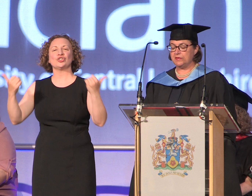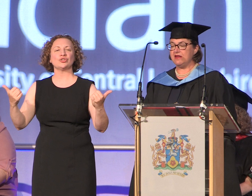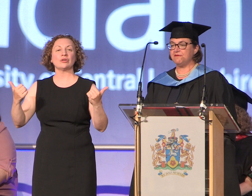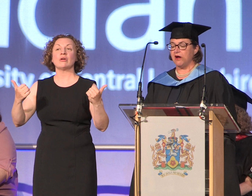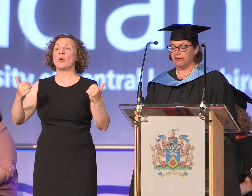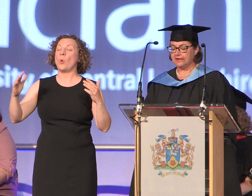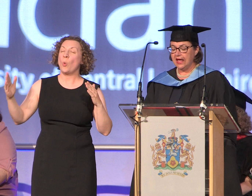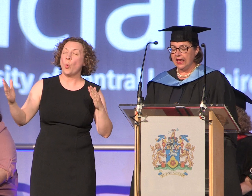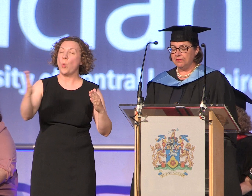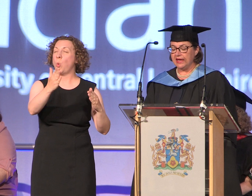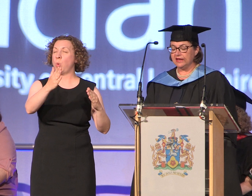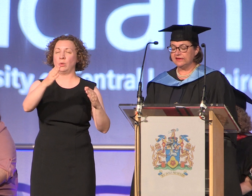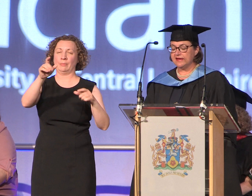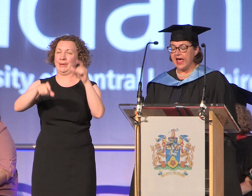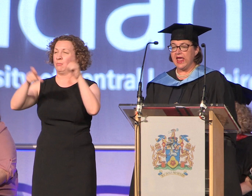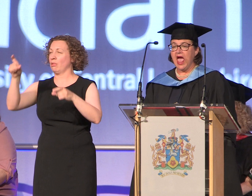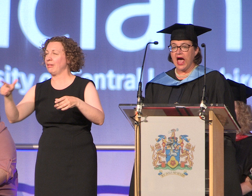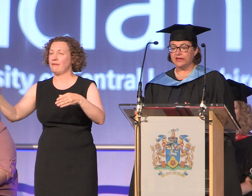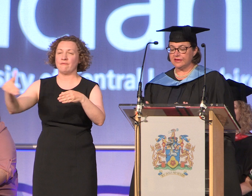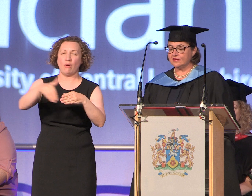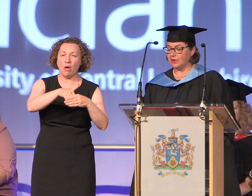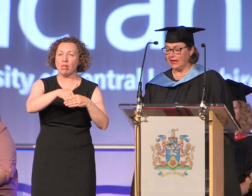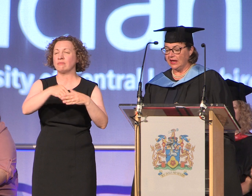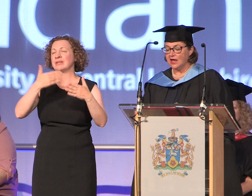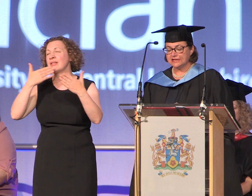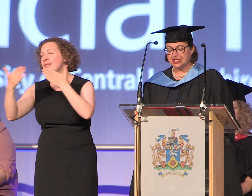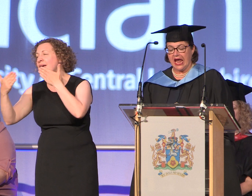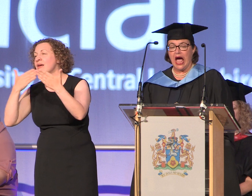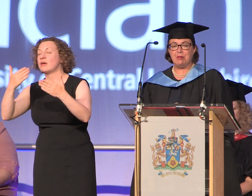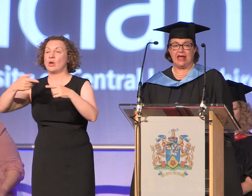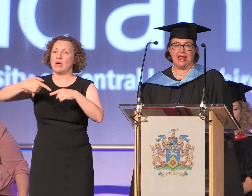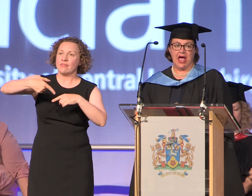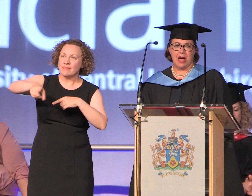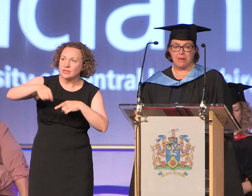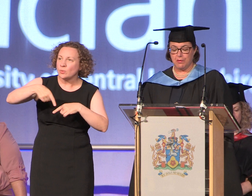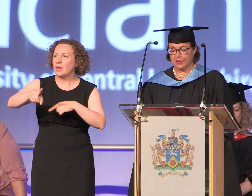has been involved in making today around this week such an happy a memorable